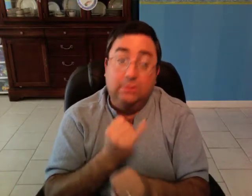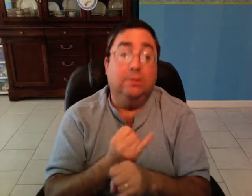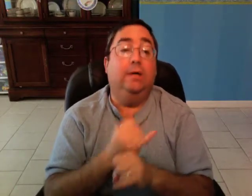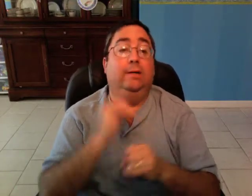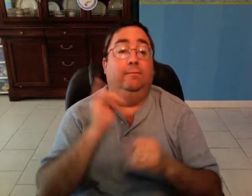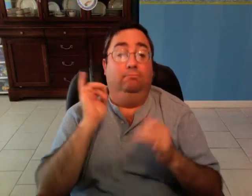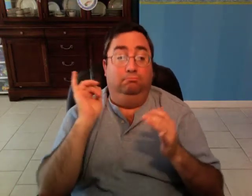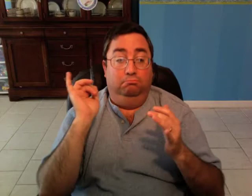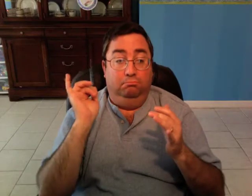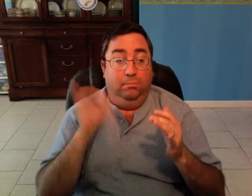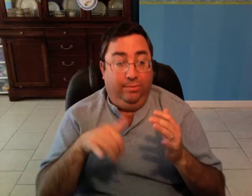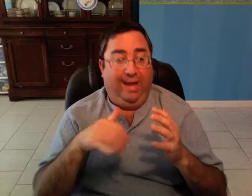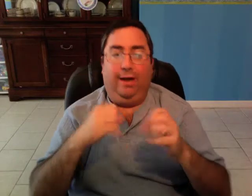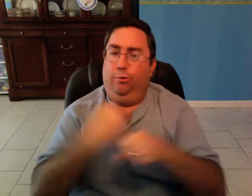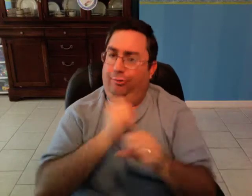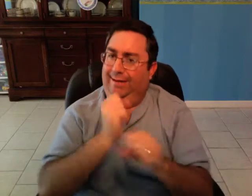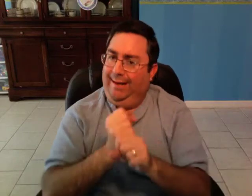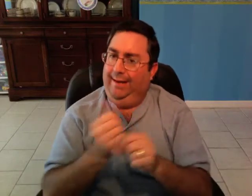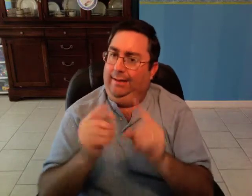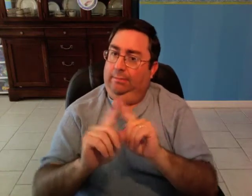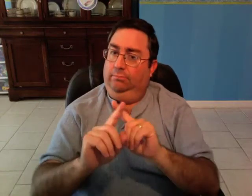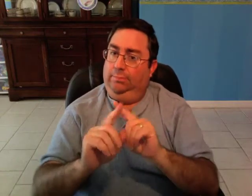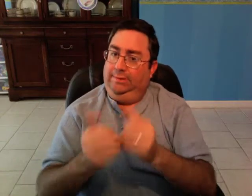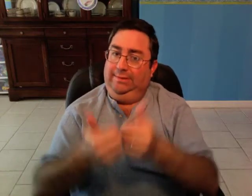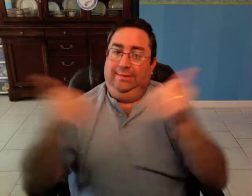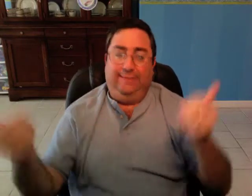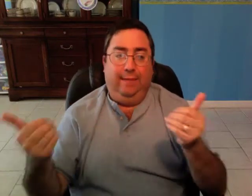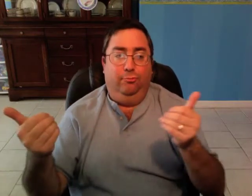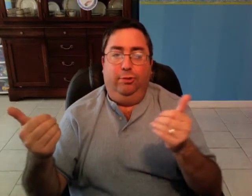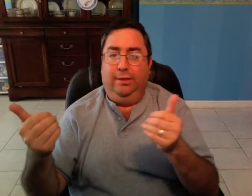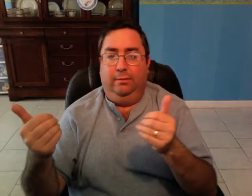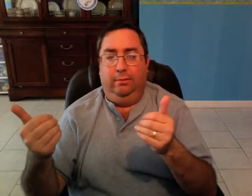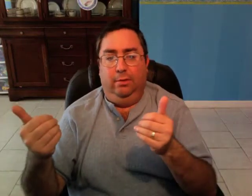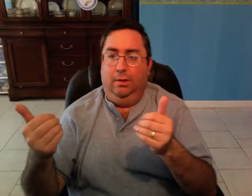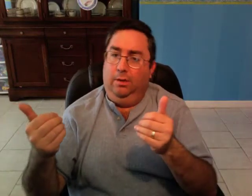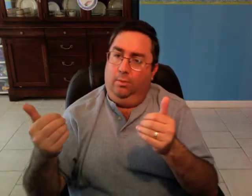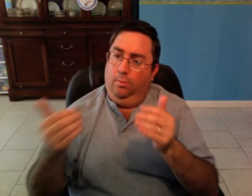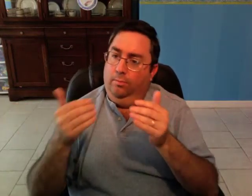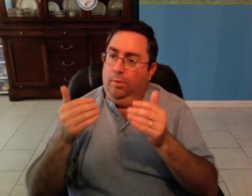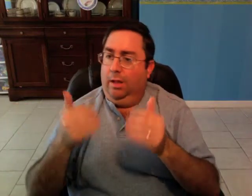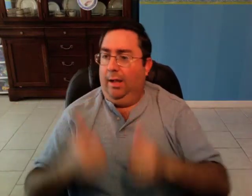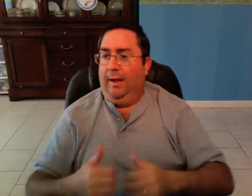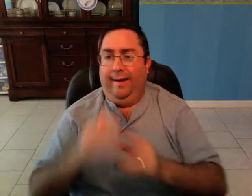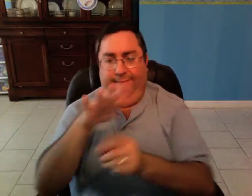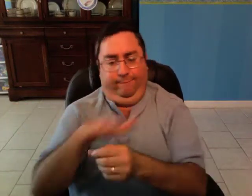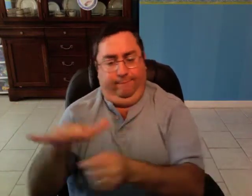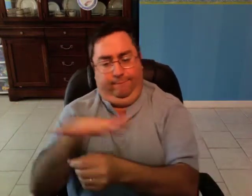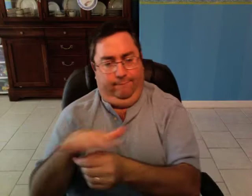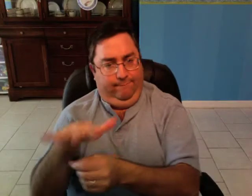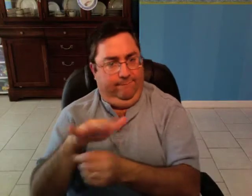which created a separate environment for us,